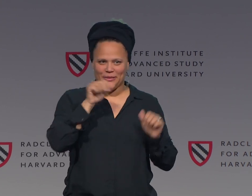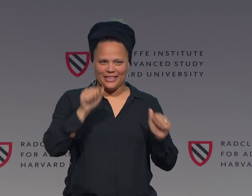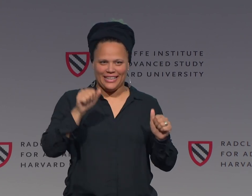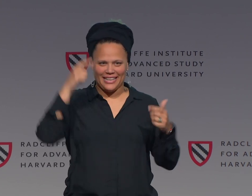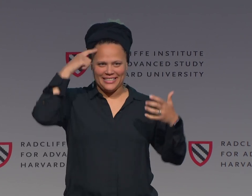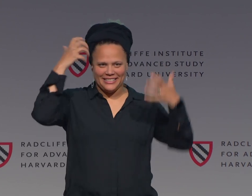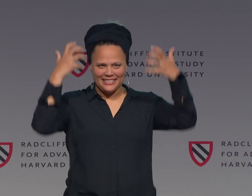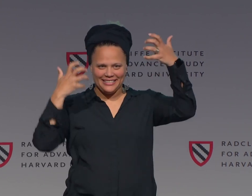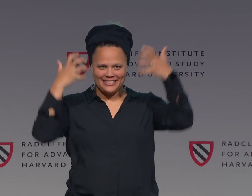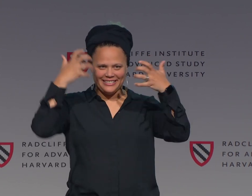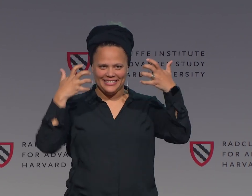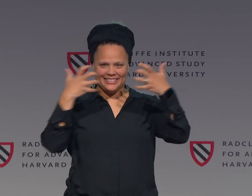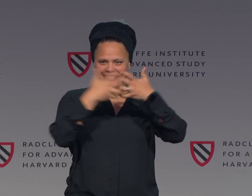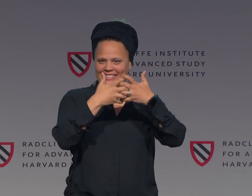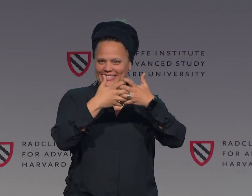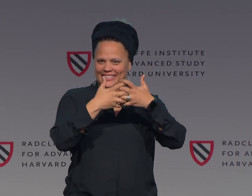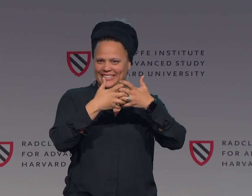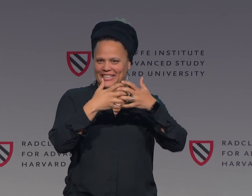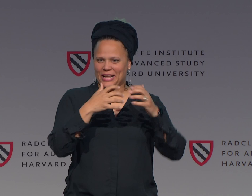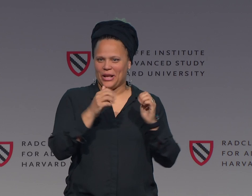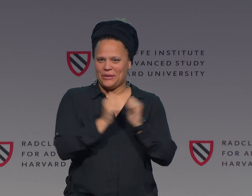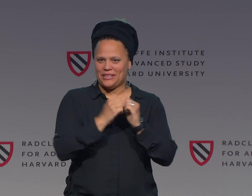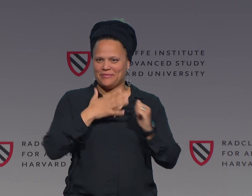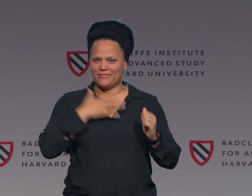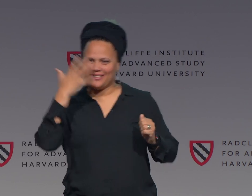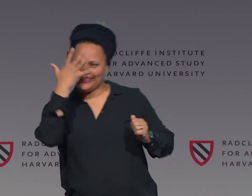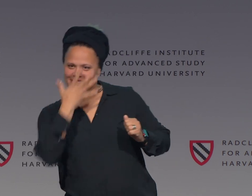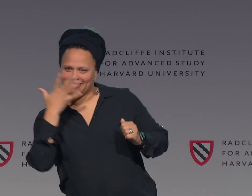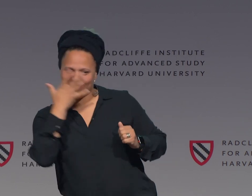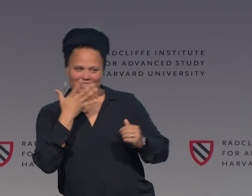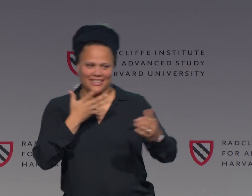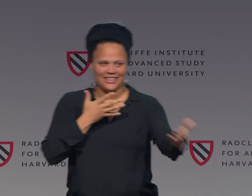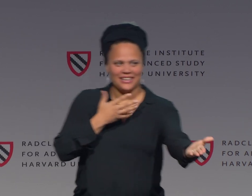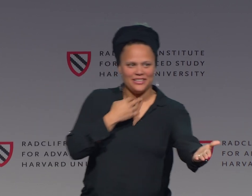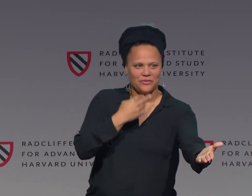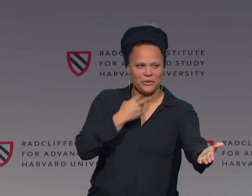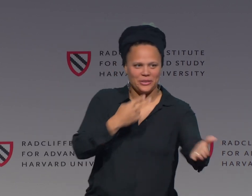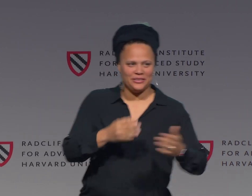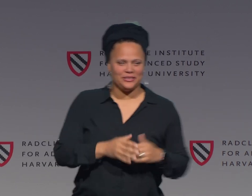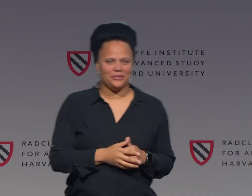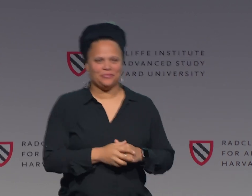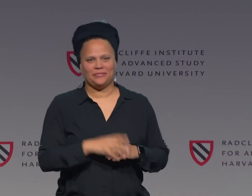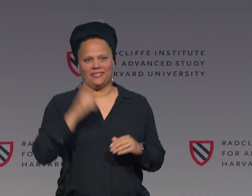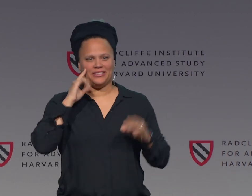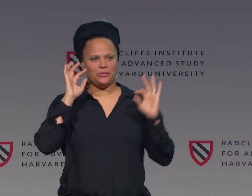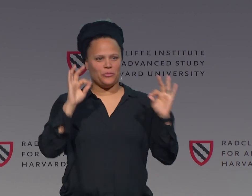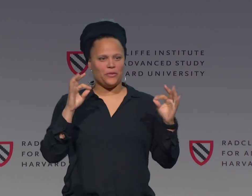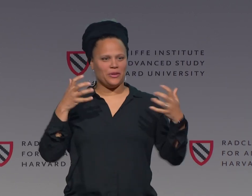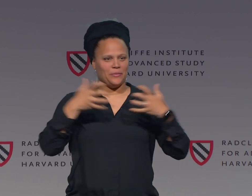so I hope you guys can kind of just reconcile that with the appearance versus the voice.